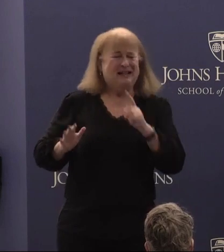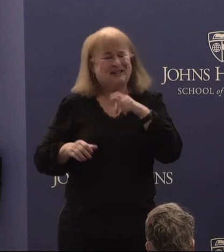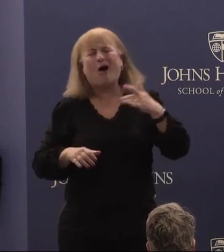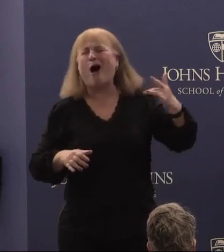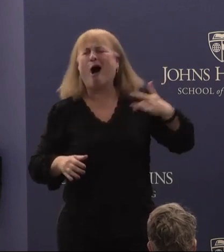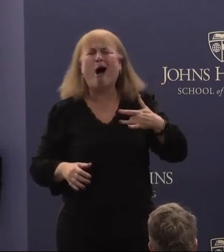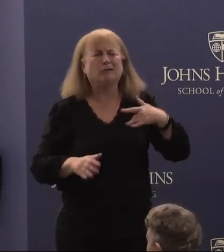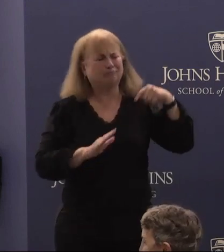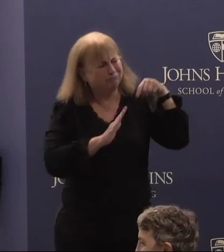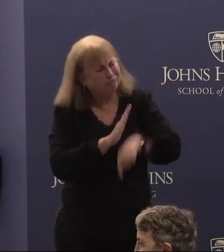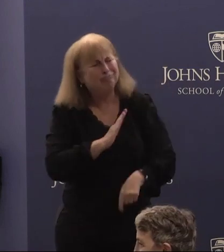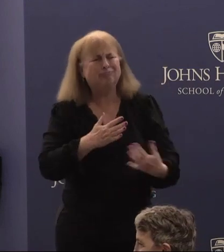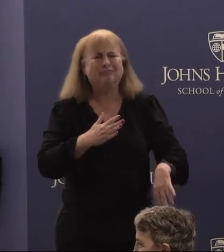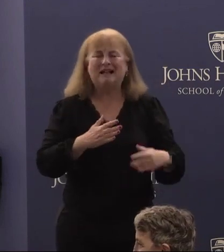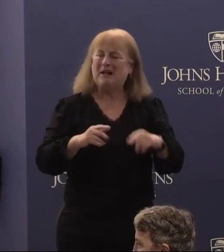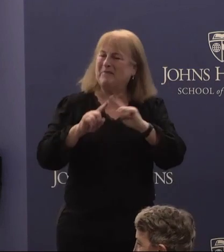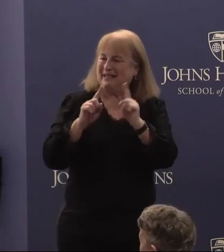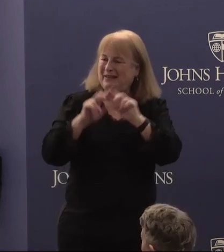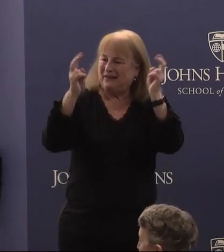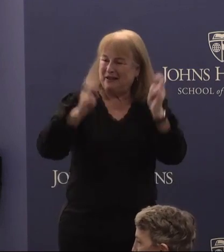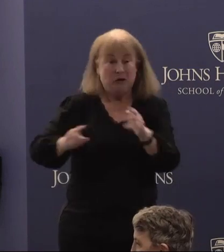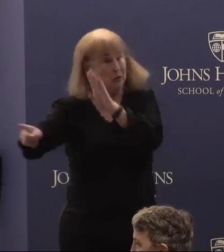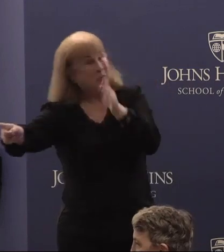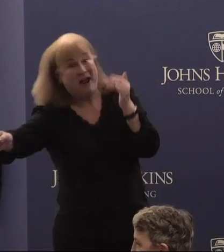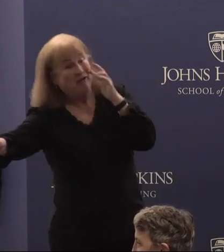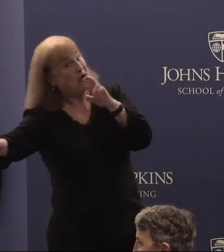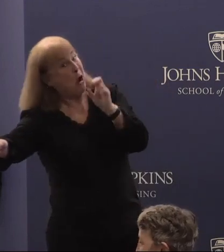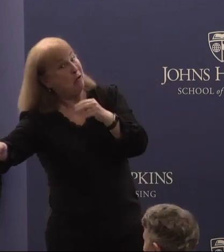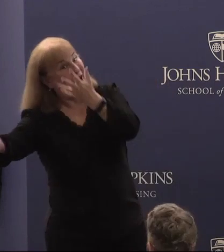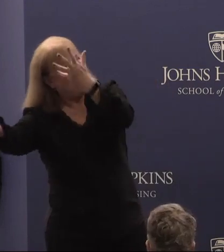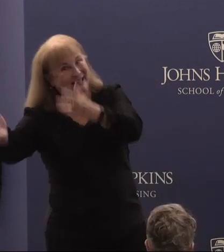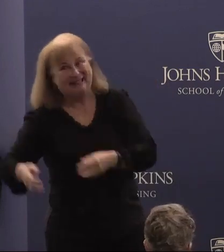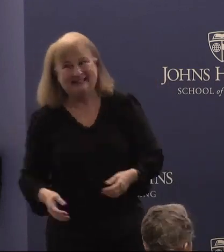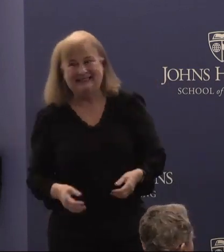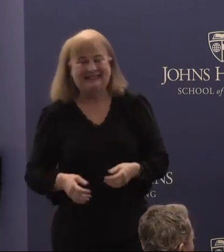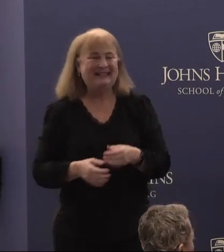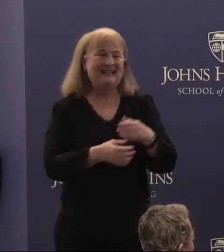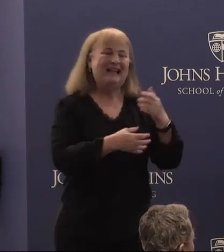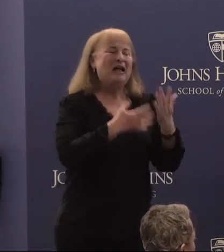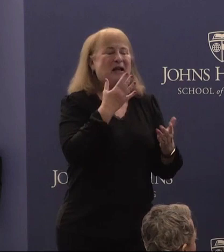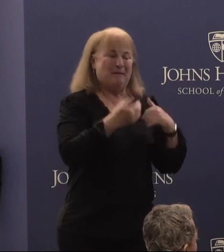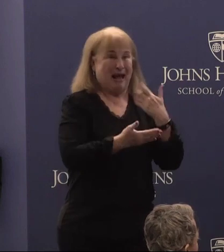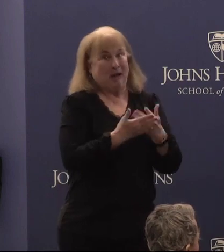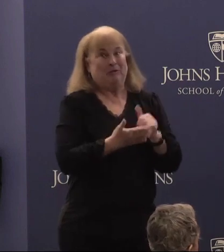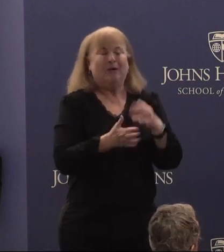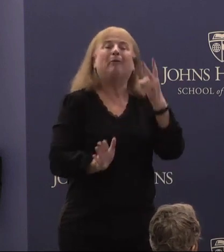but on so many different issues, Holden never know Ron. Yeah, it may come to that. We'll see. But,